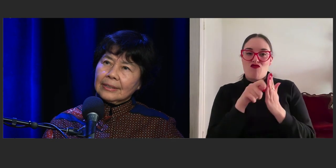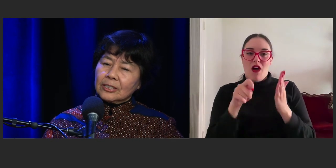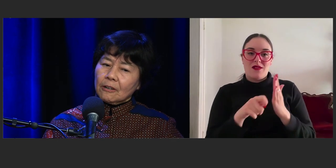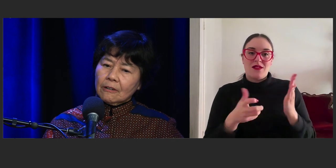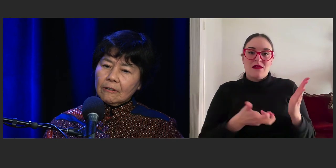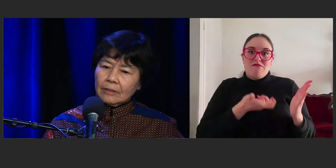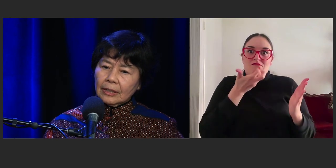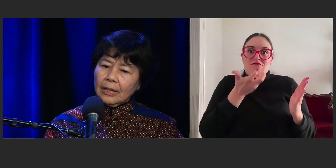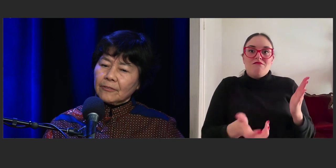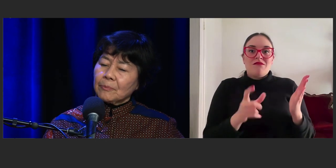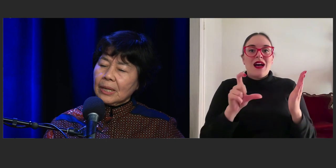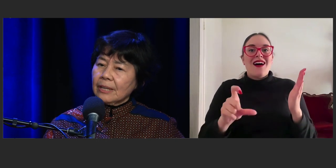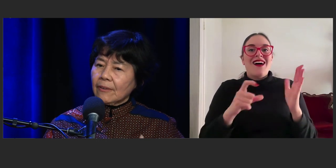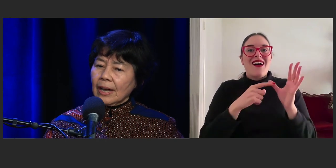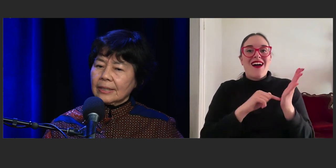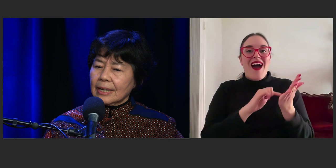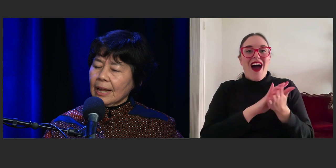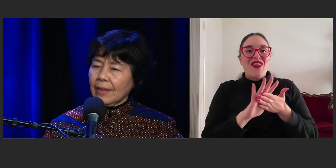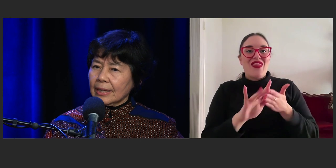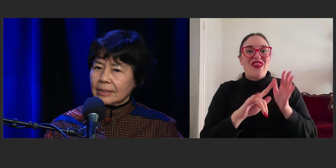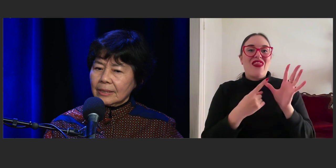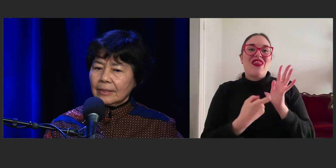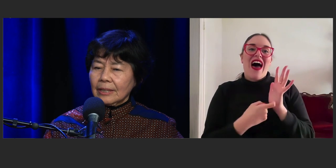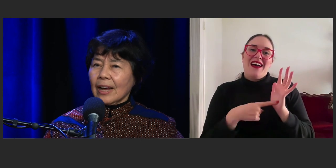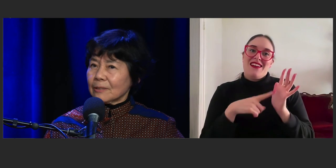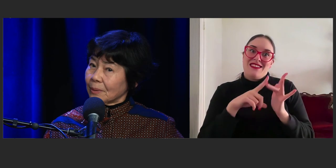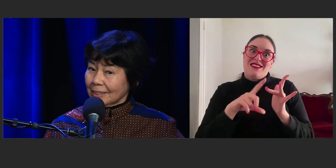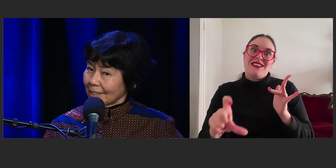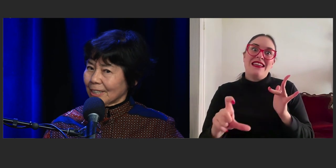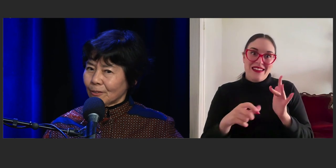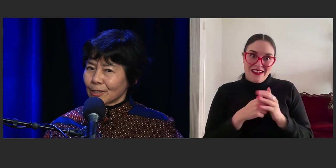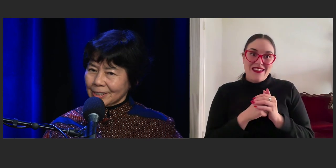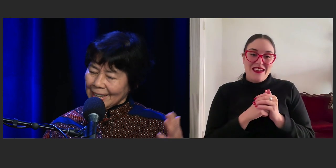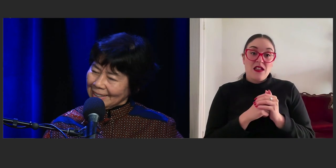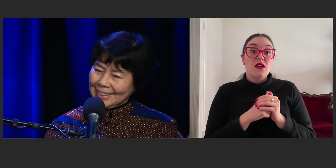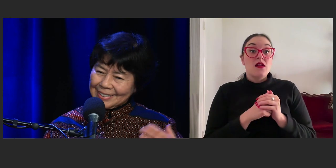And so yeah, for me, if I hadn't had that, if I hadn't been diverse and had that